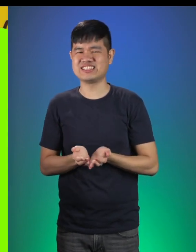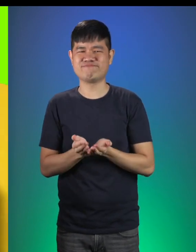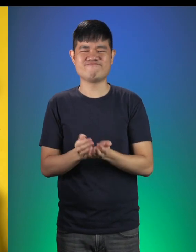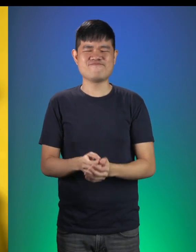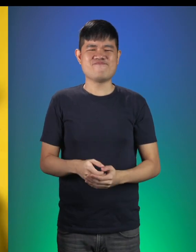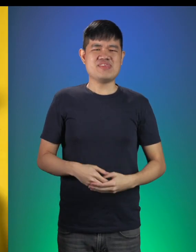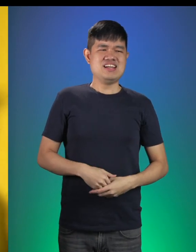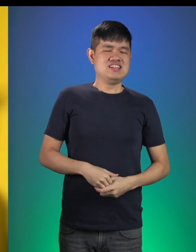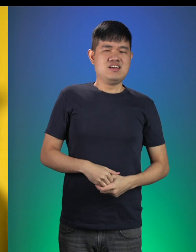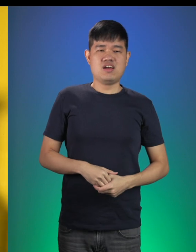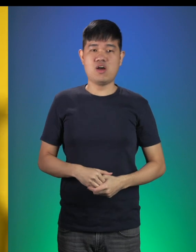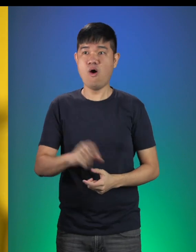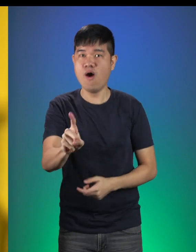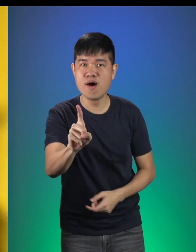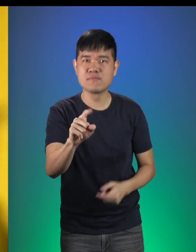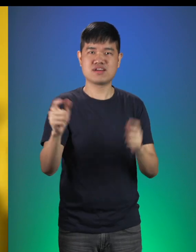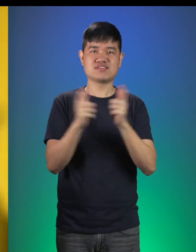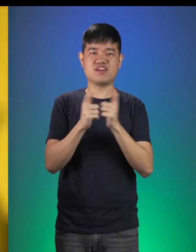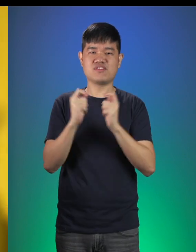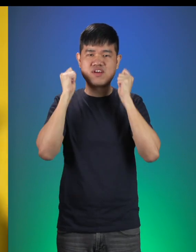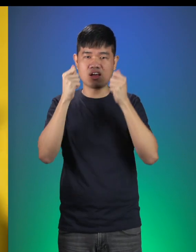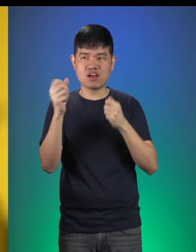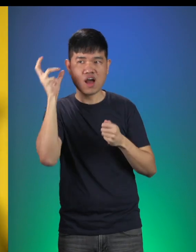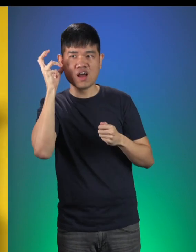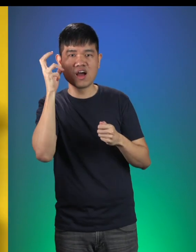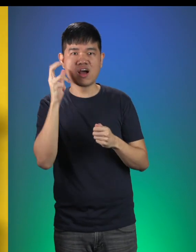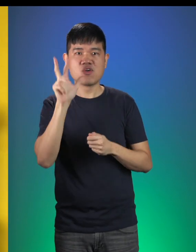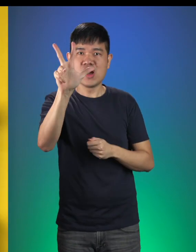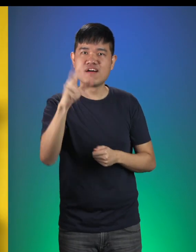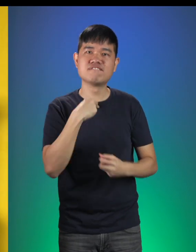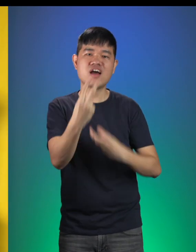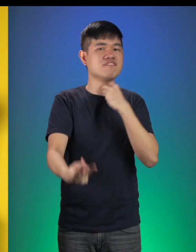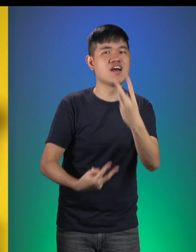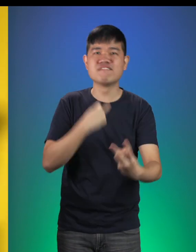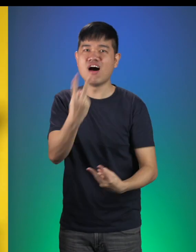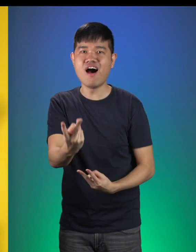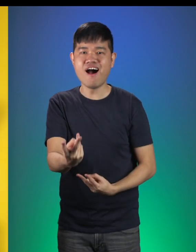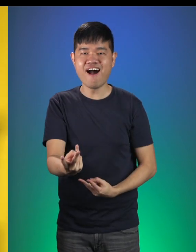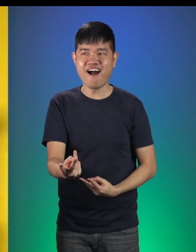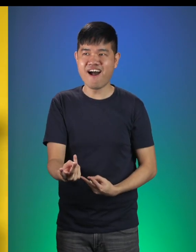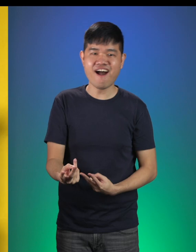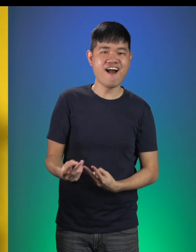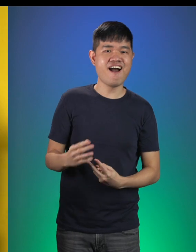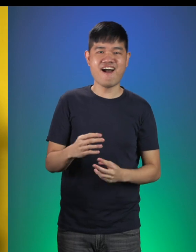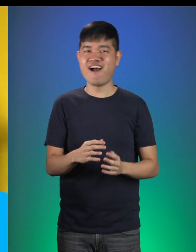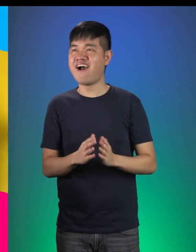Dwayne: Just then, Little Red heard three voices calling out to her!